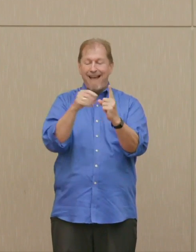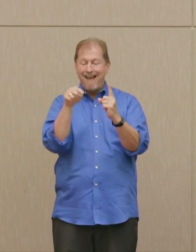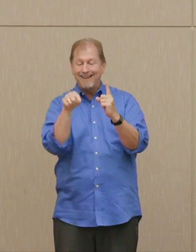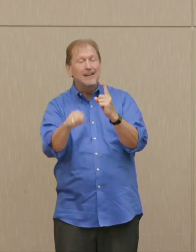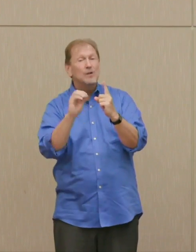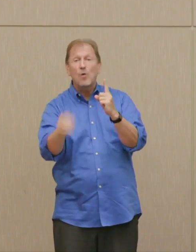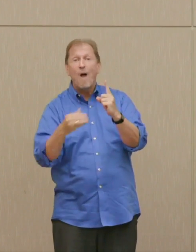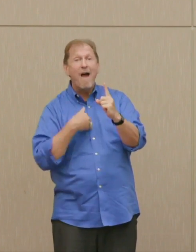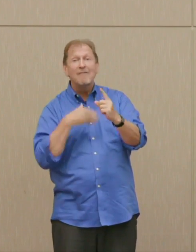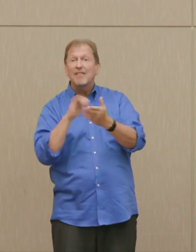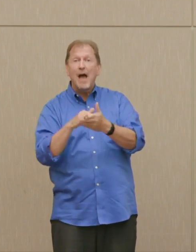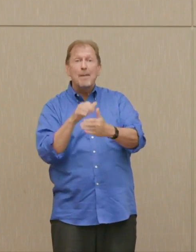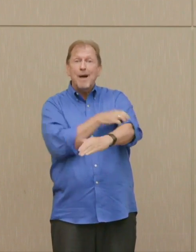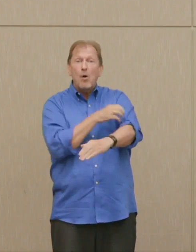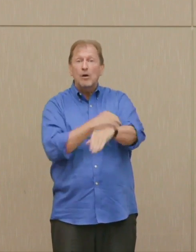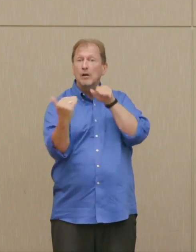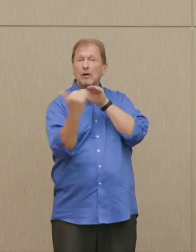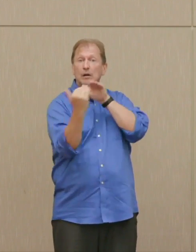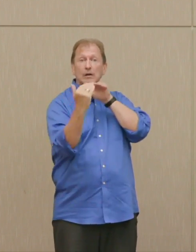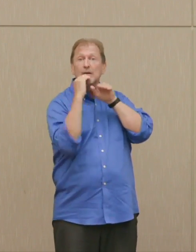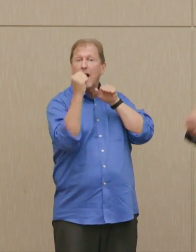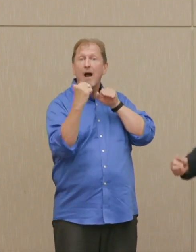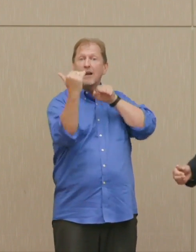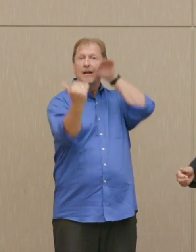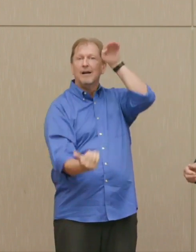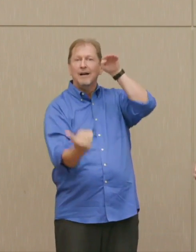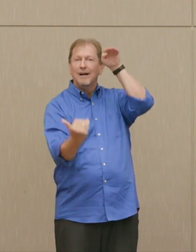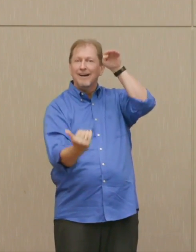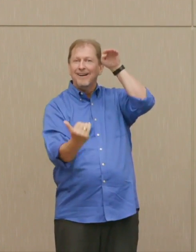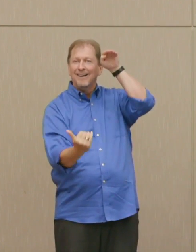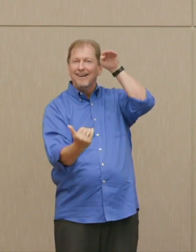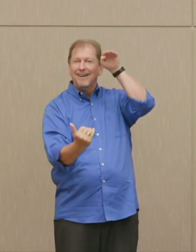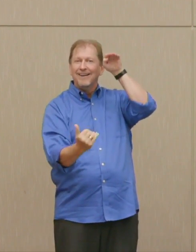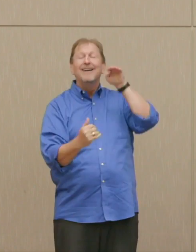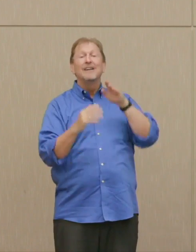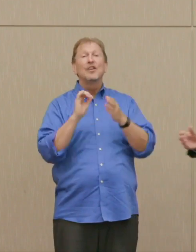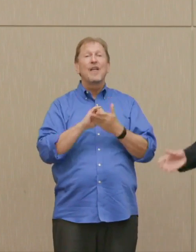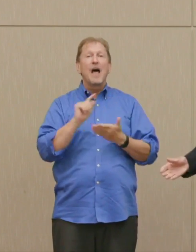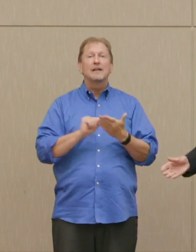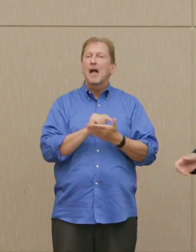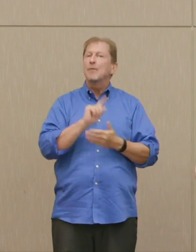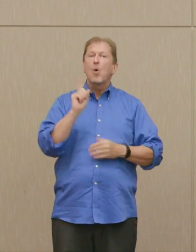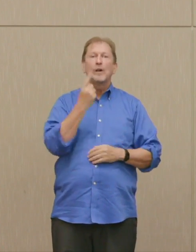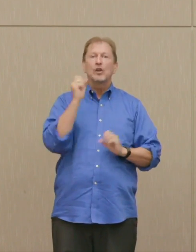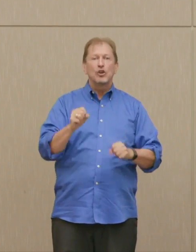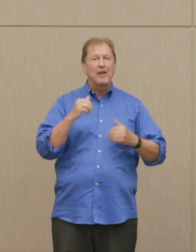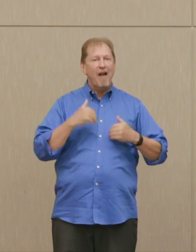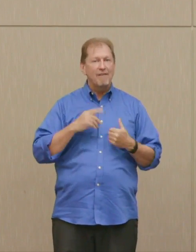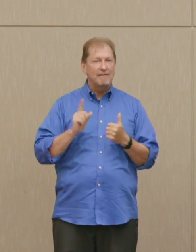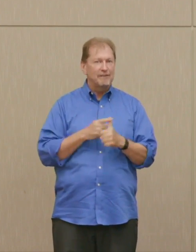state. Now of course there could only be first use at that time because only we had the weapon.